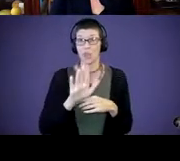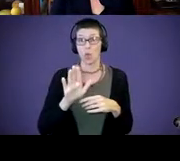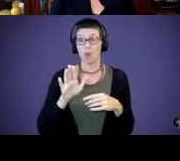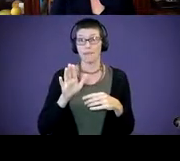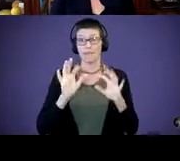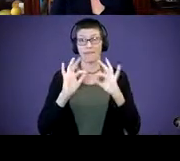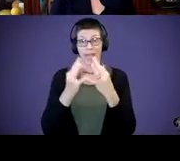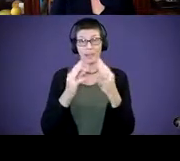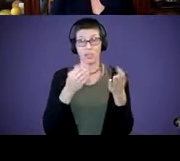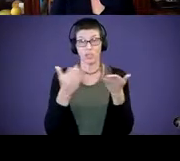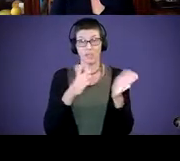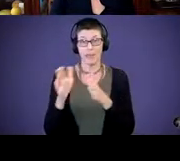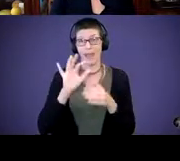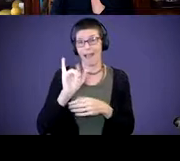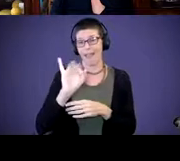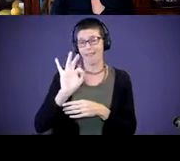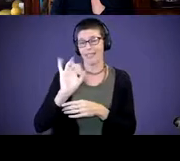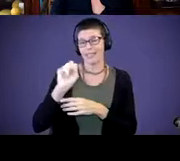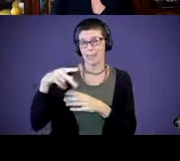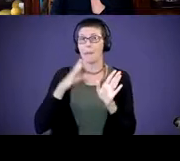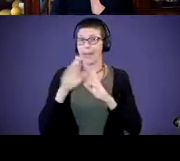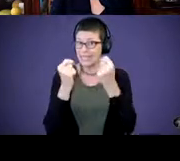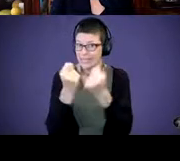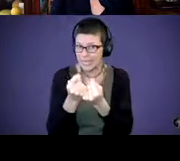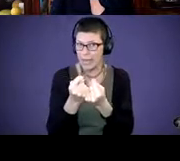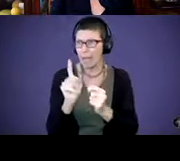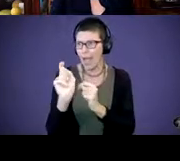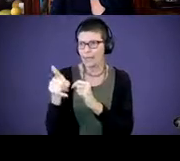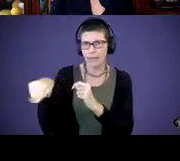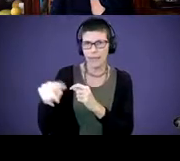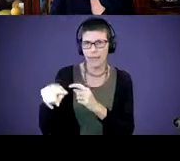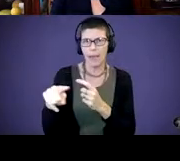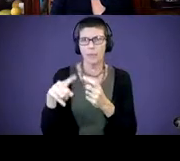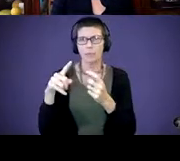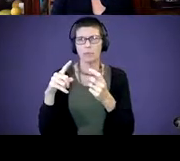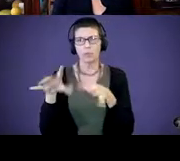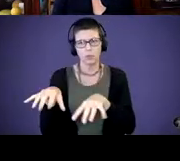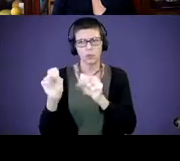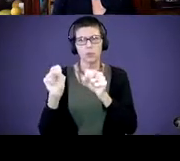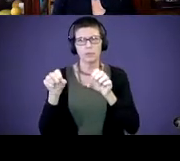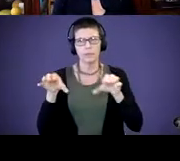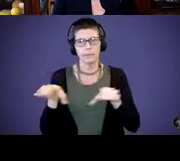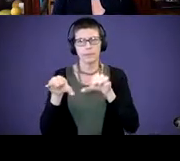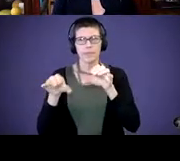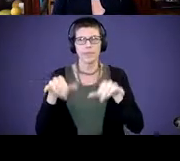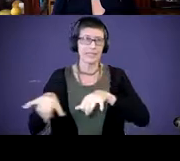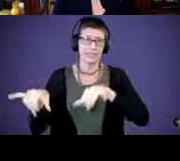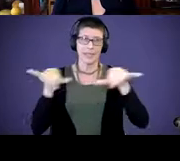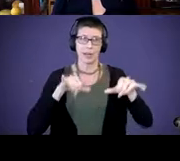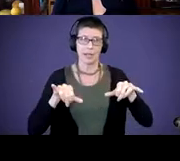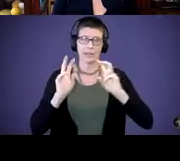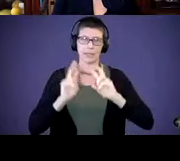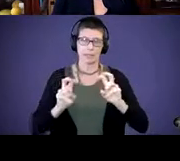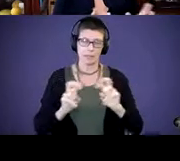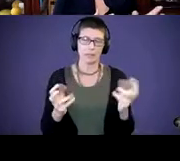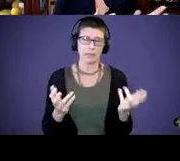your I FSP plan team to, to perform and conduct a standardized assessment. So, a checklist in